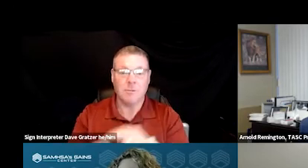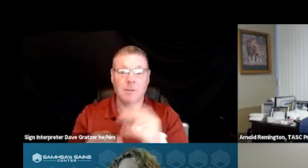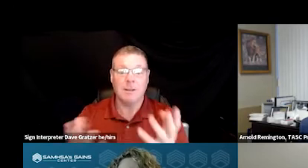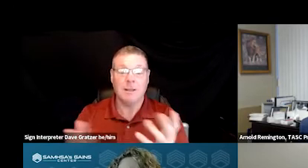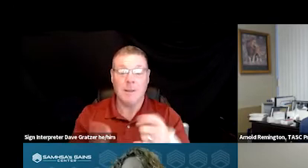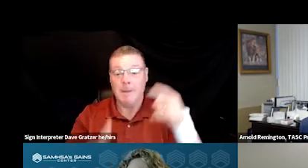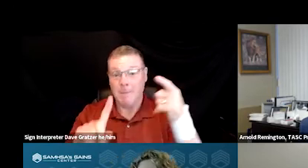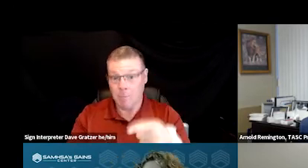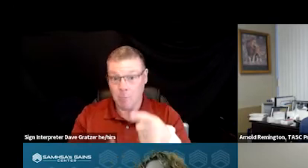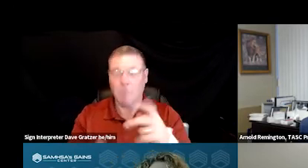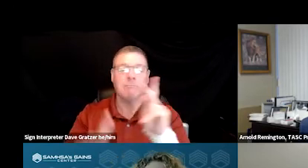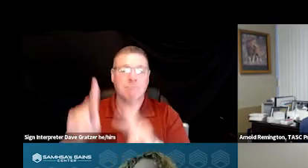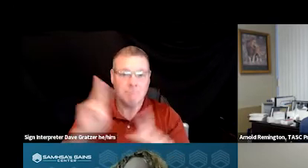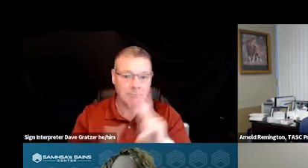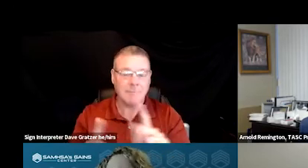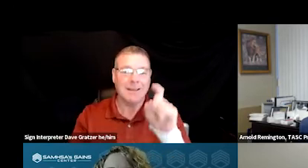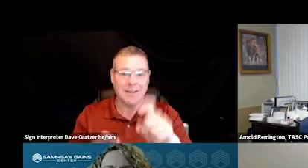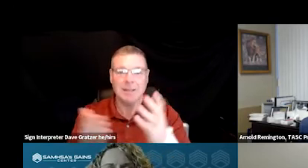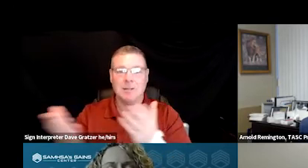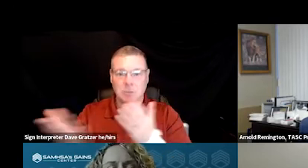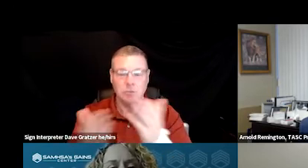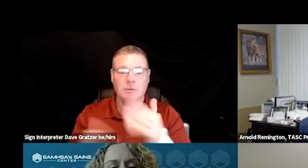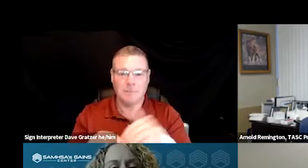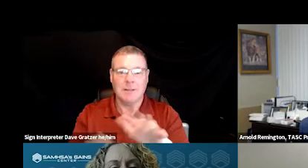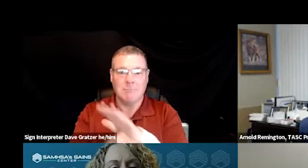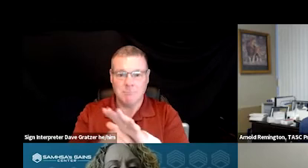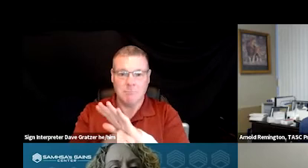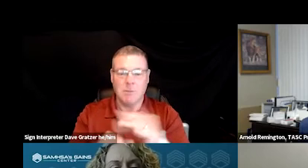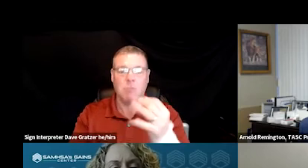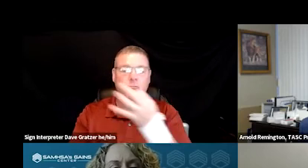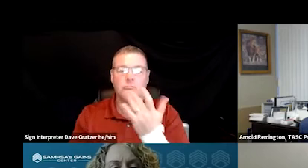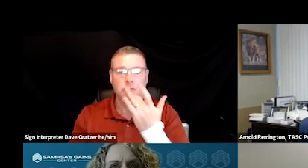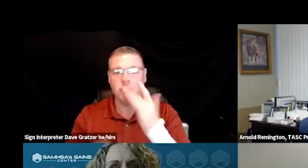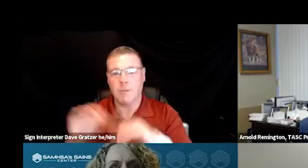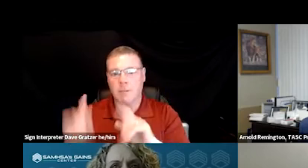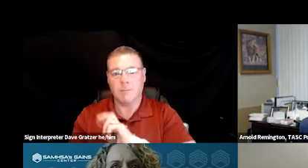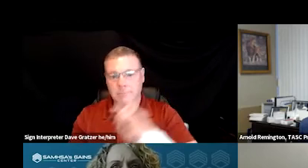people want to be served in a local community instead of having to go to an emergency room.